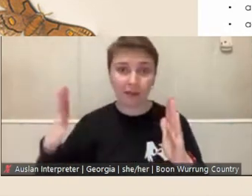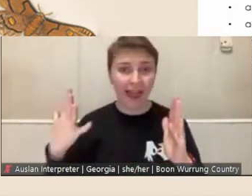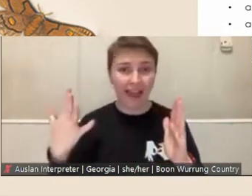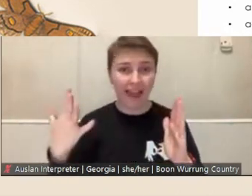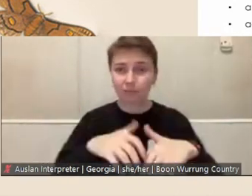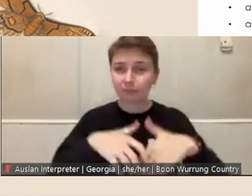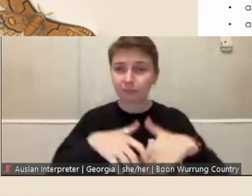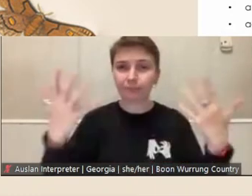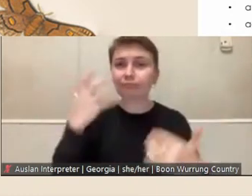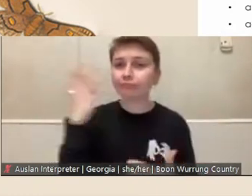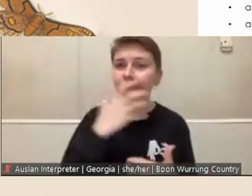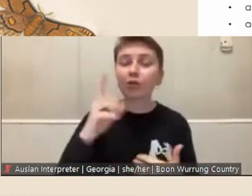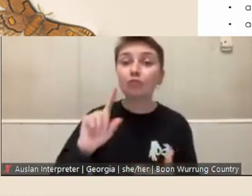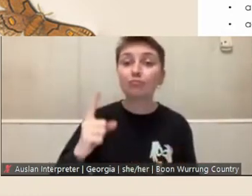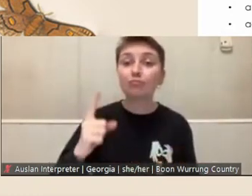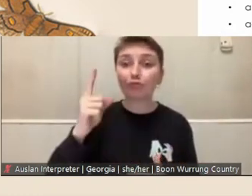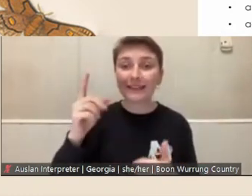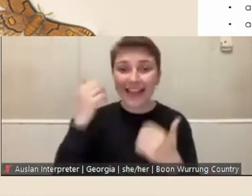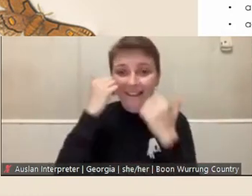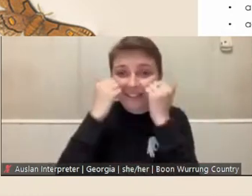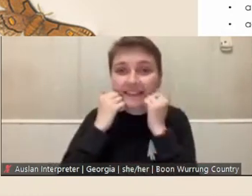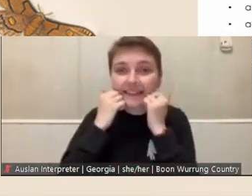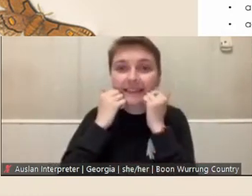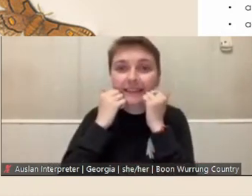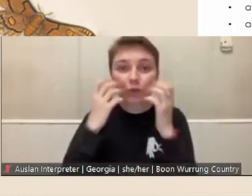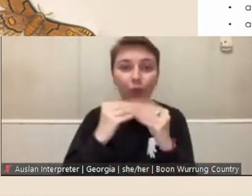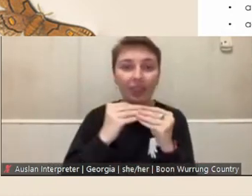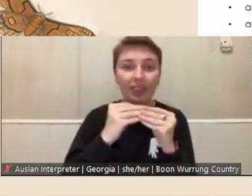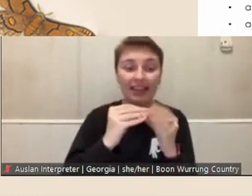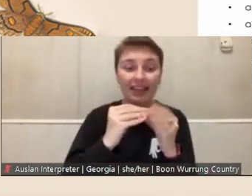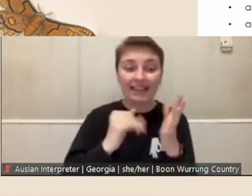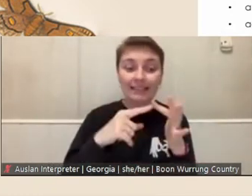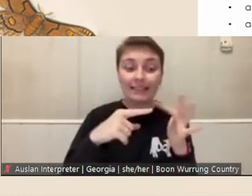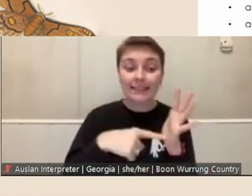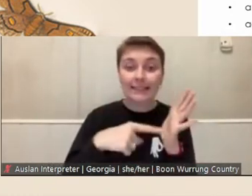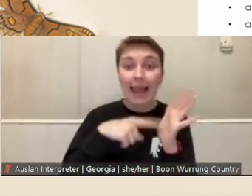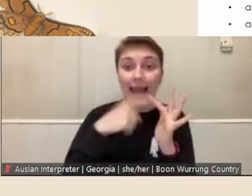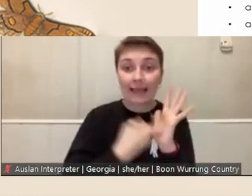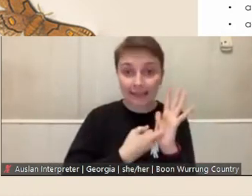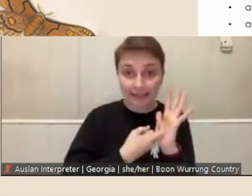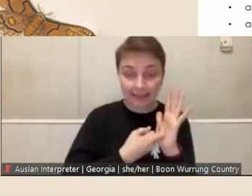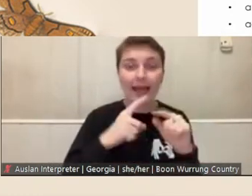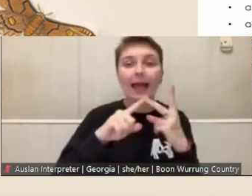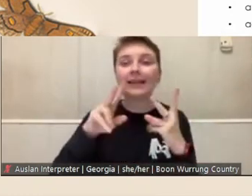interactions between settlers and Victoria's Aboriginal communities since colonisation.